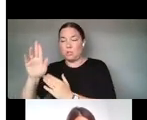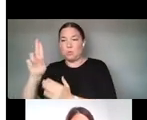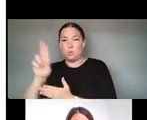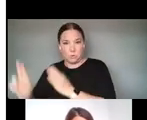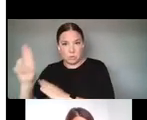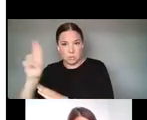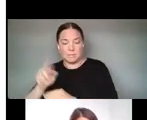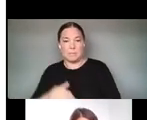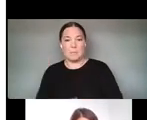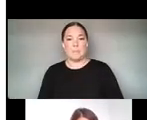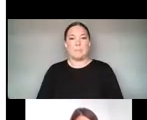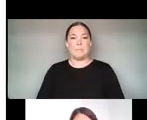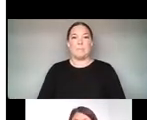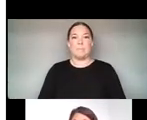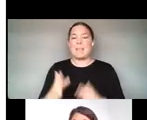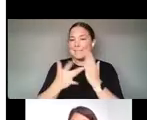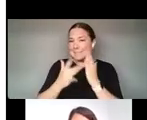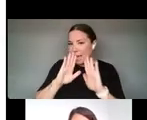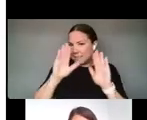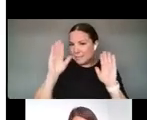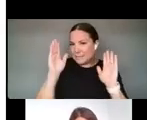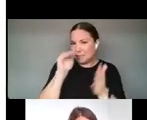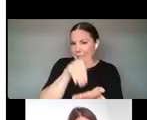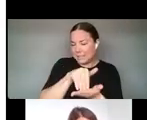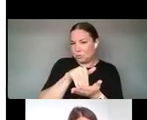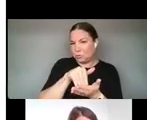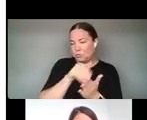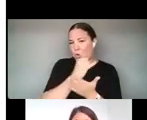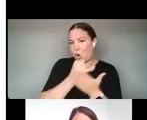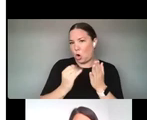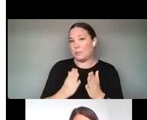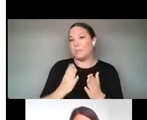EVEN THOUGH TECH-CENTERED ARTISTS FREQUENTLY RELIED ON INTERNET-BASED RESOURCES,